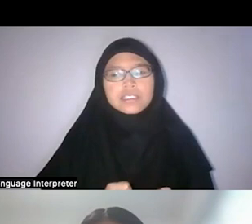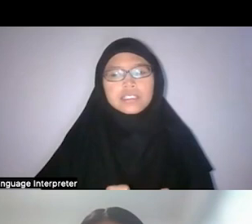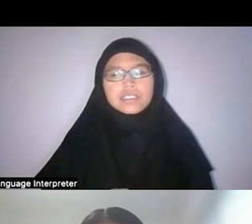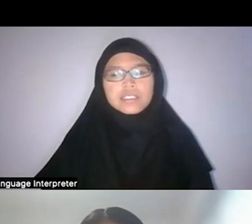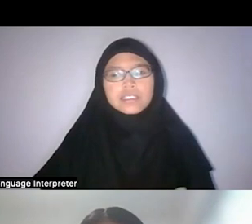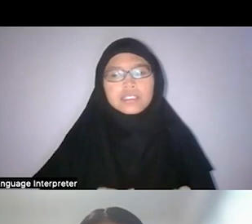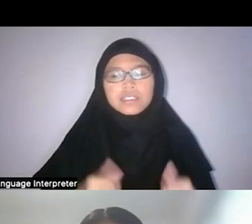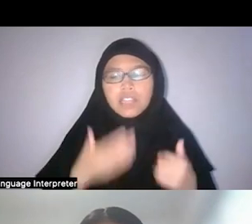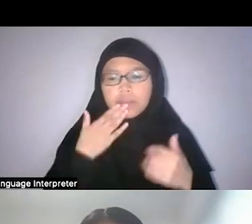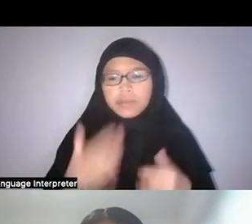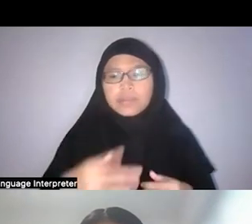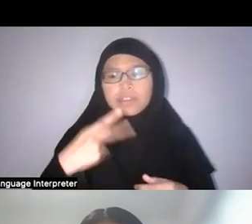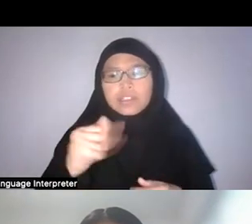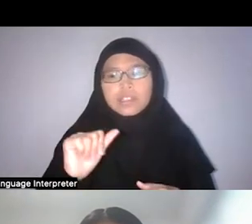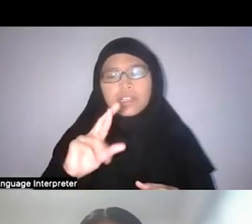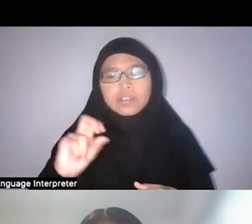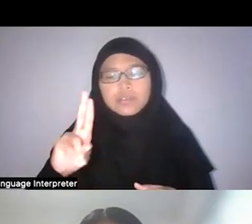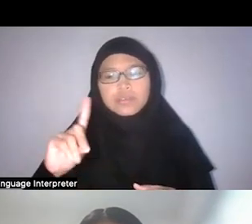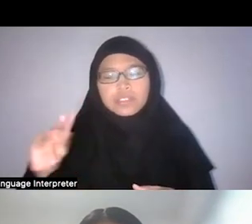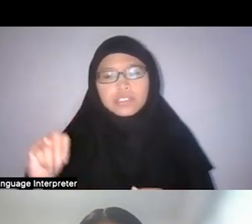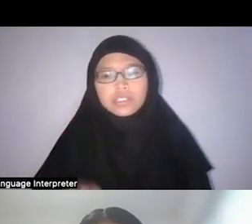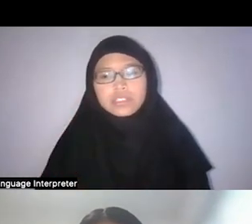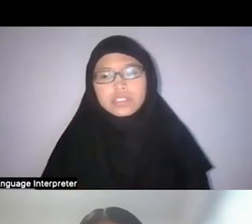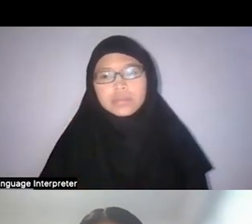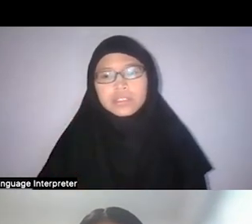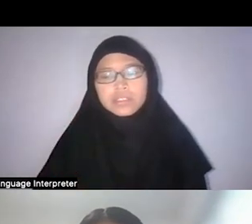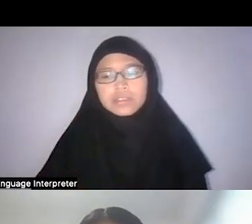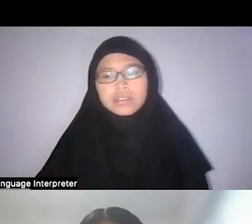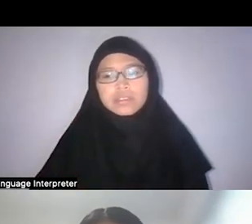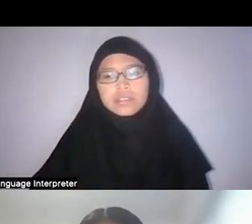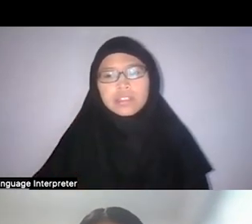Khairulddin: Yeah, I think Nadirah brought up a—